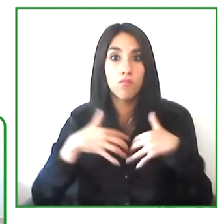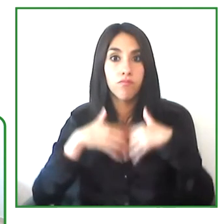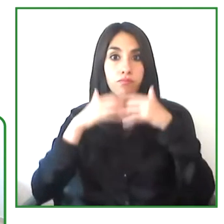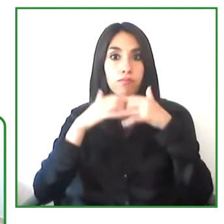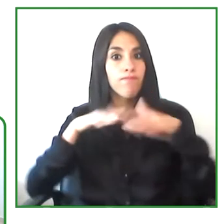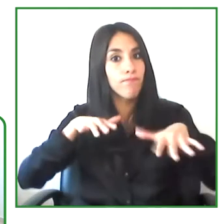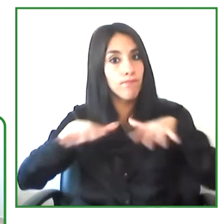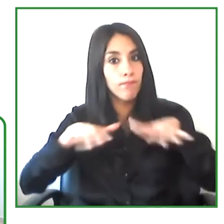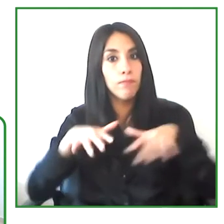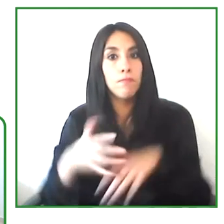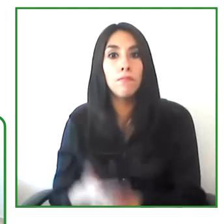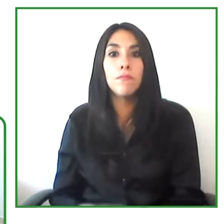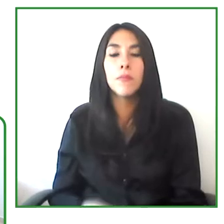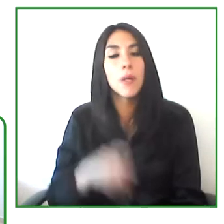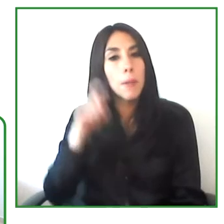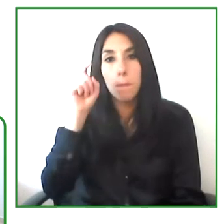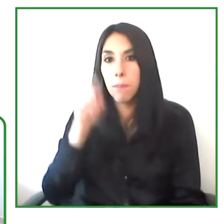It's these are the rights.